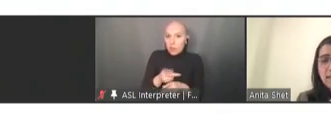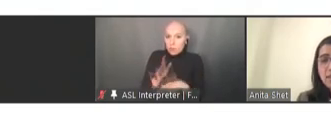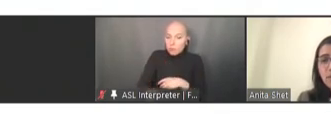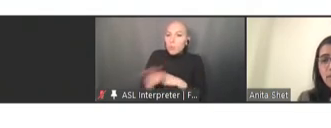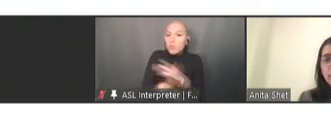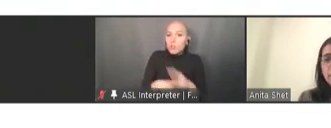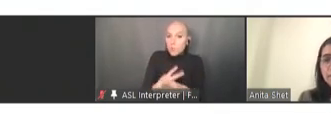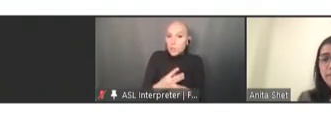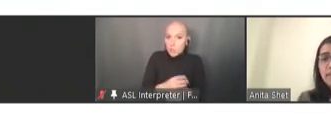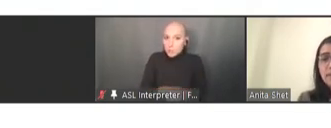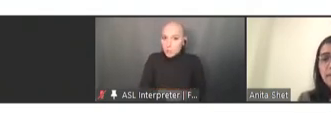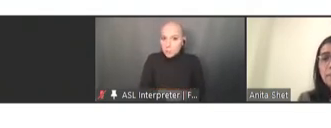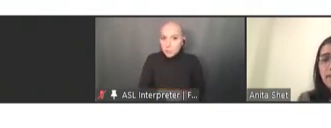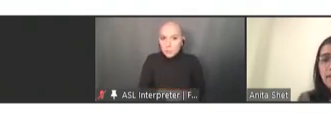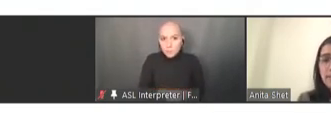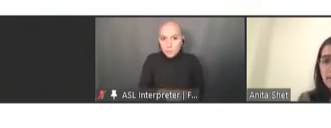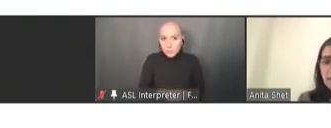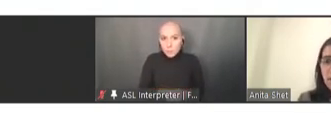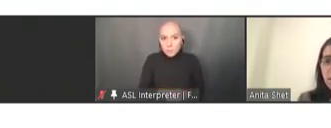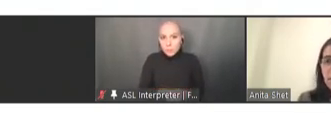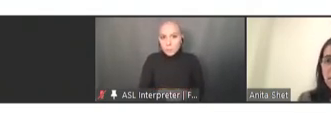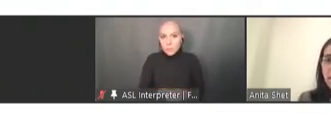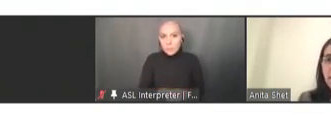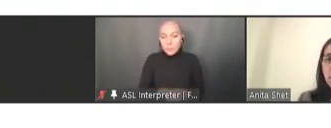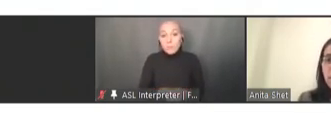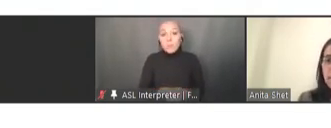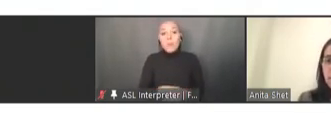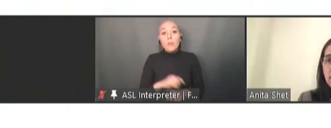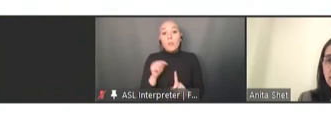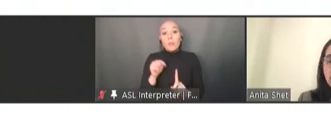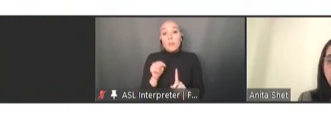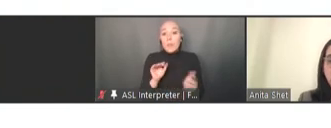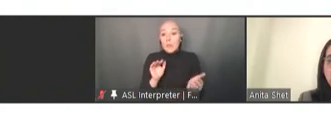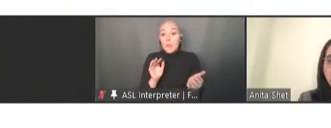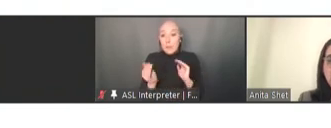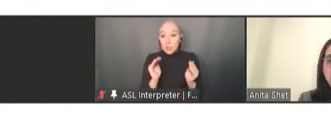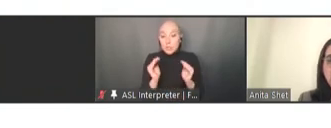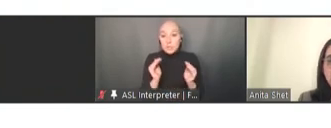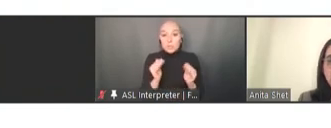So, here's a comparison of the immunization disruptions in these countries,